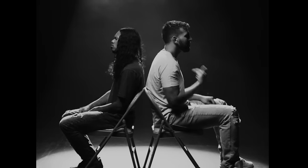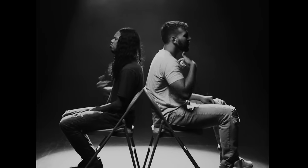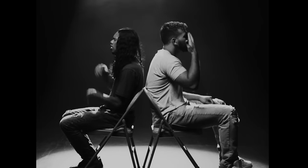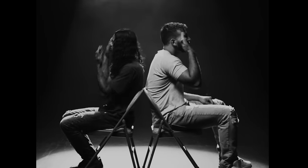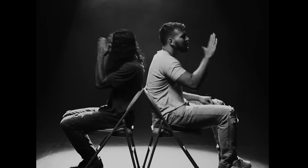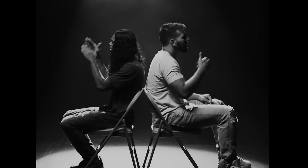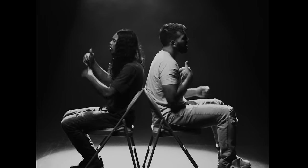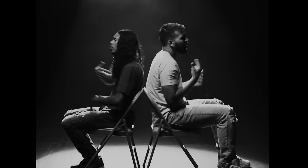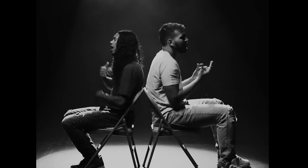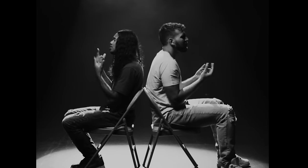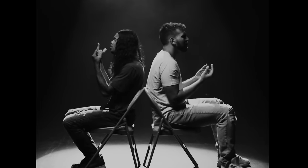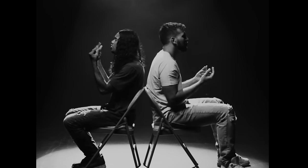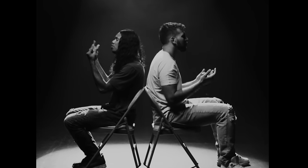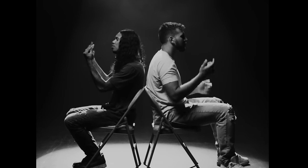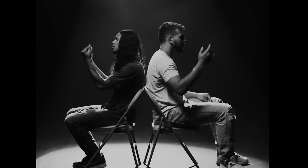I DON’T KNOW WHAT I’D DO